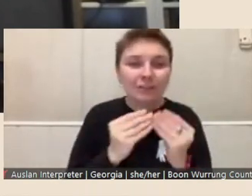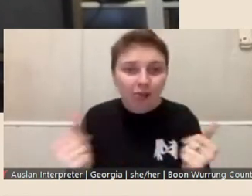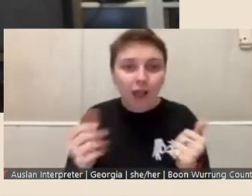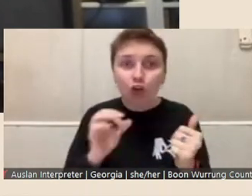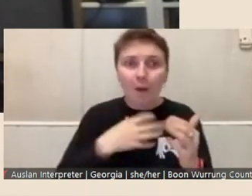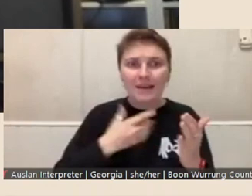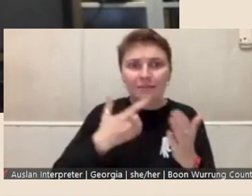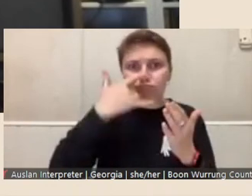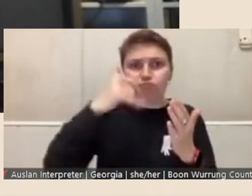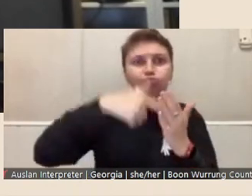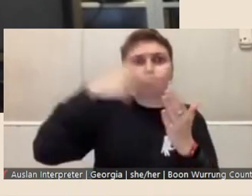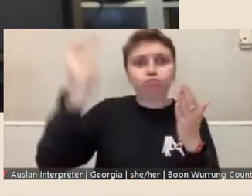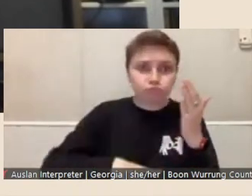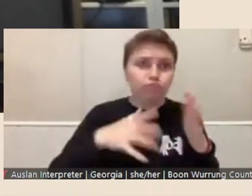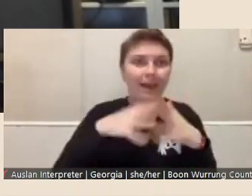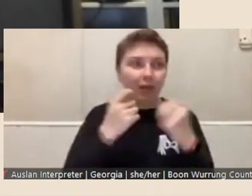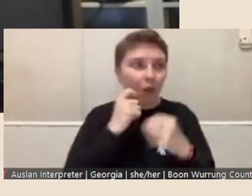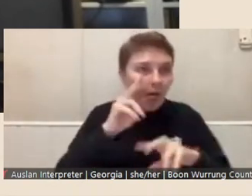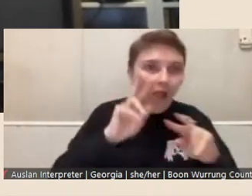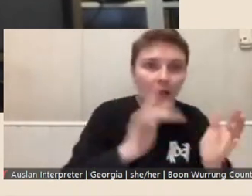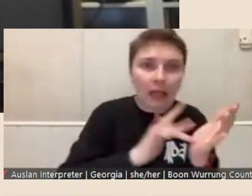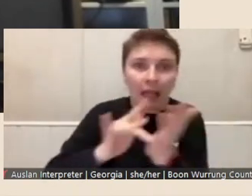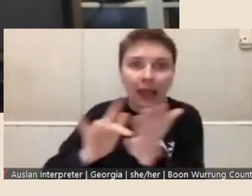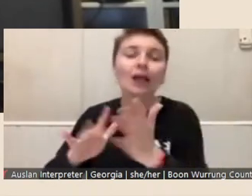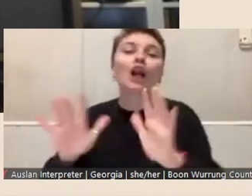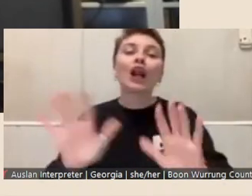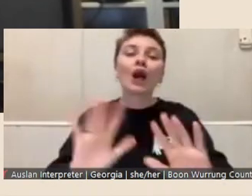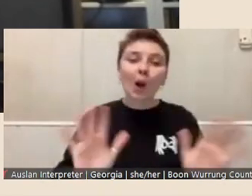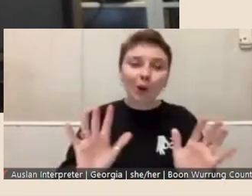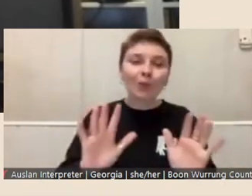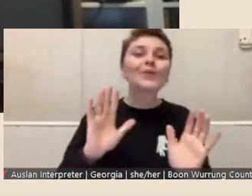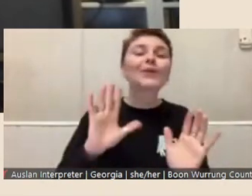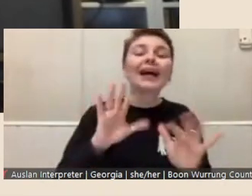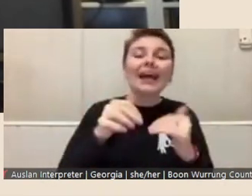you intend to look at, it just needs to kind of be enough there to really show and demonstrate